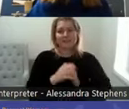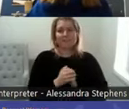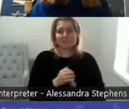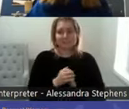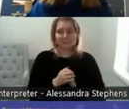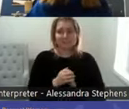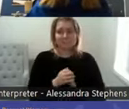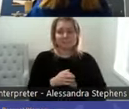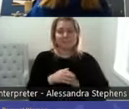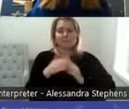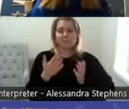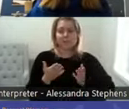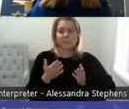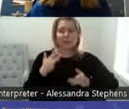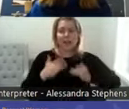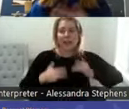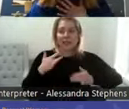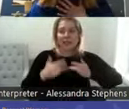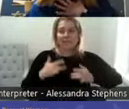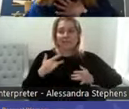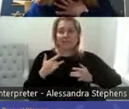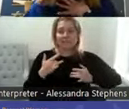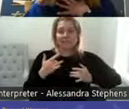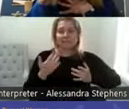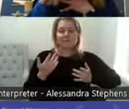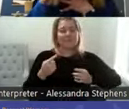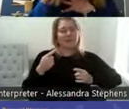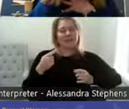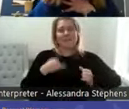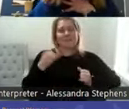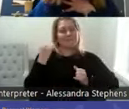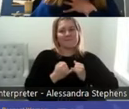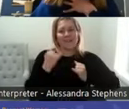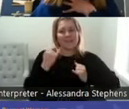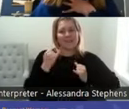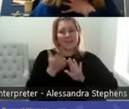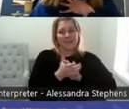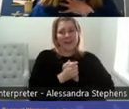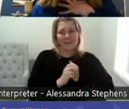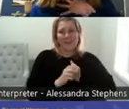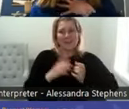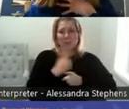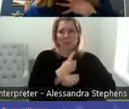So living a sexual I really get delighted to be asked to be talking about pleasure often I get